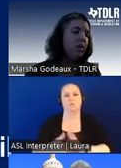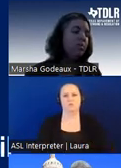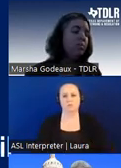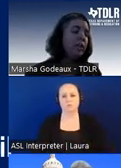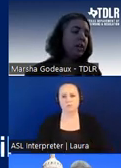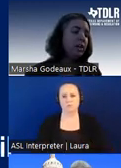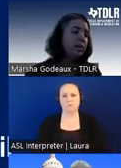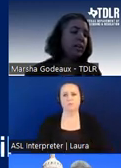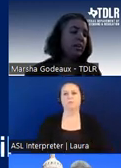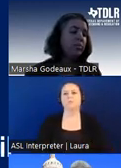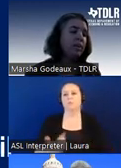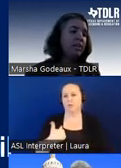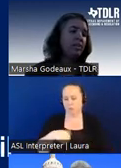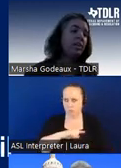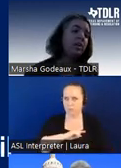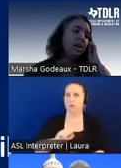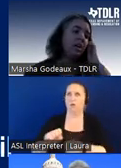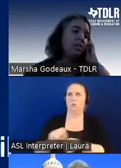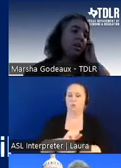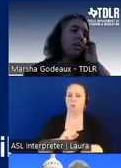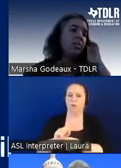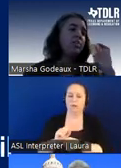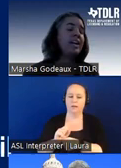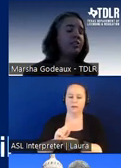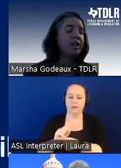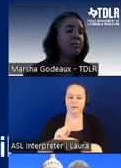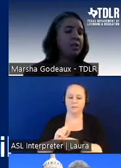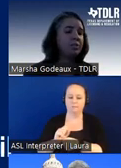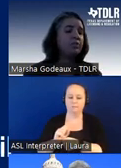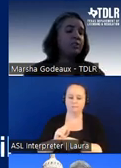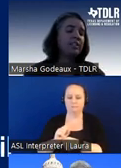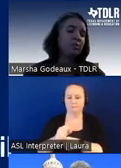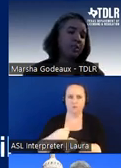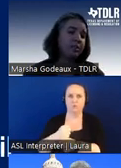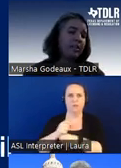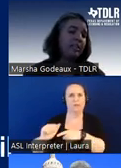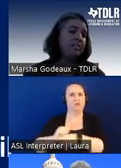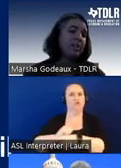um we are working with uh creating training modules for several municipalities to make